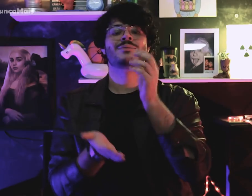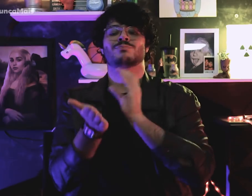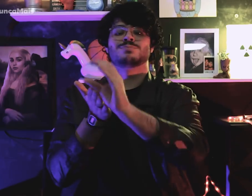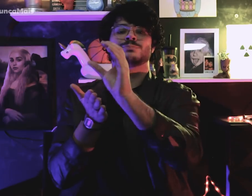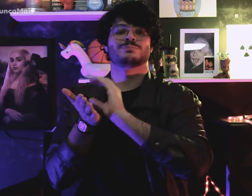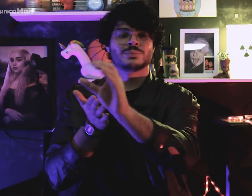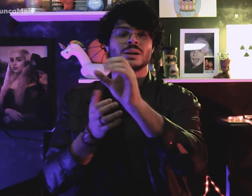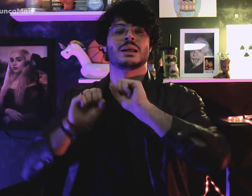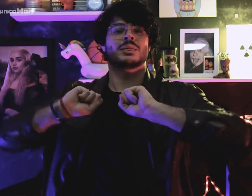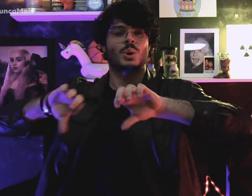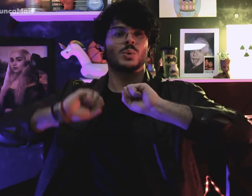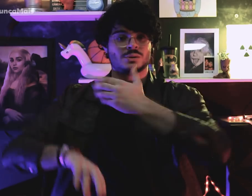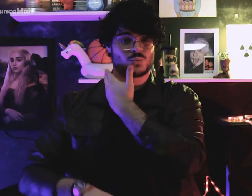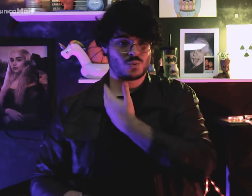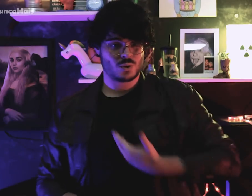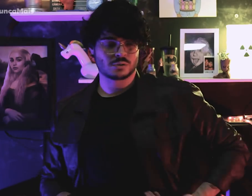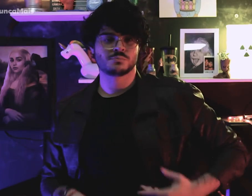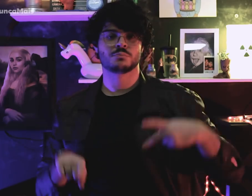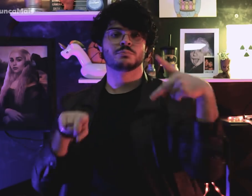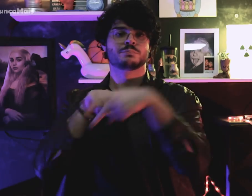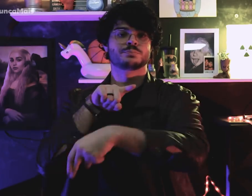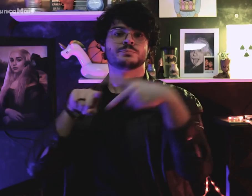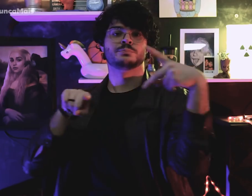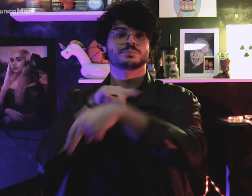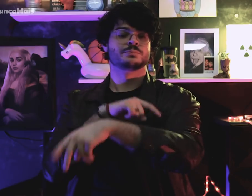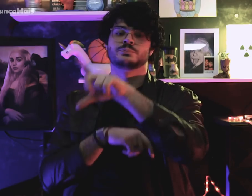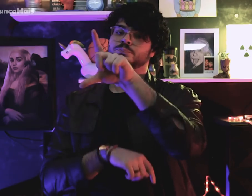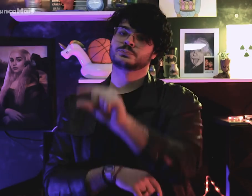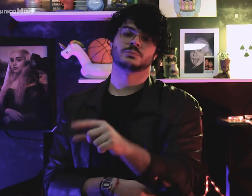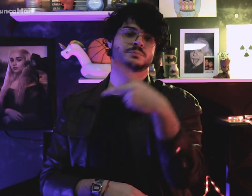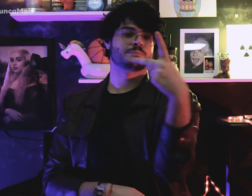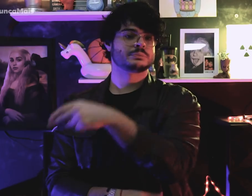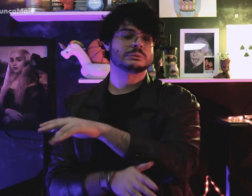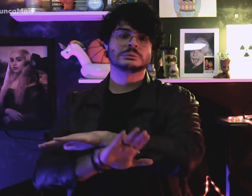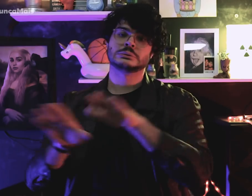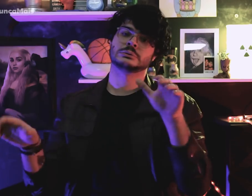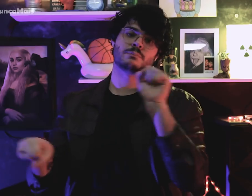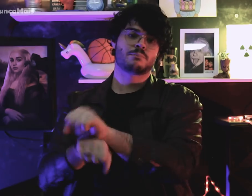e inclusive o corte de verbas na educação pública.